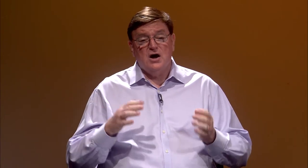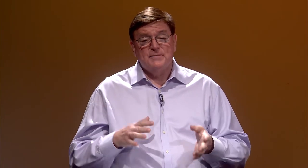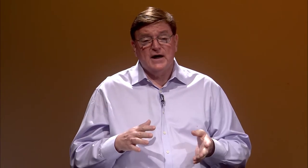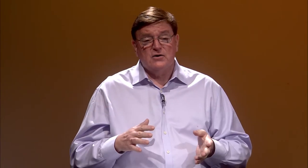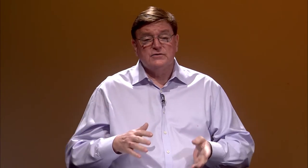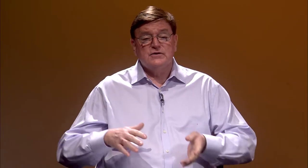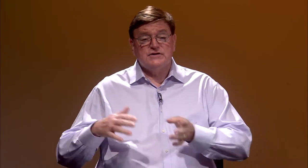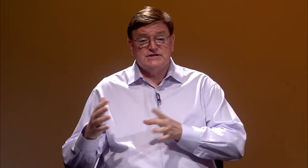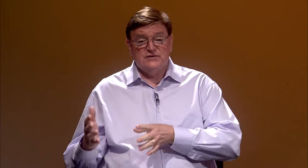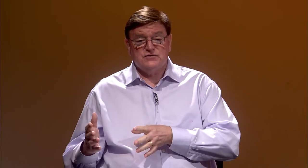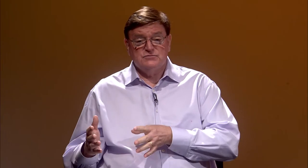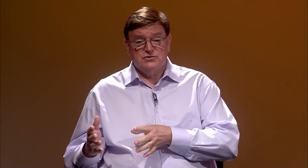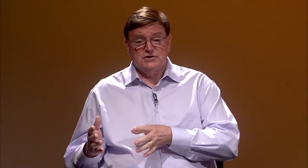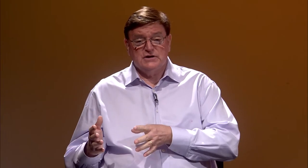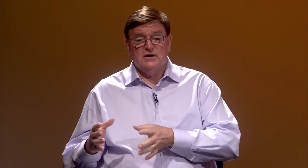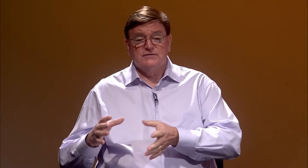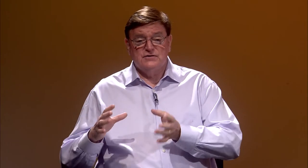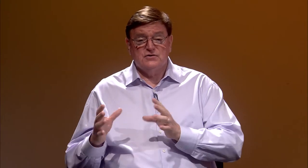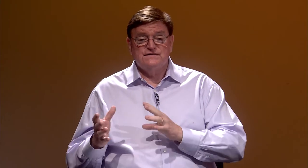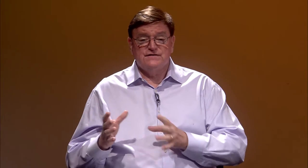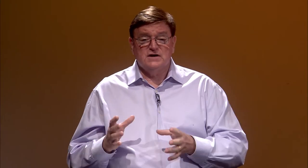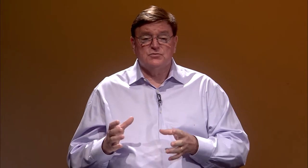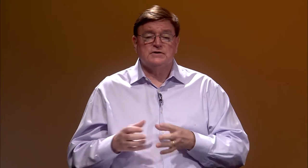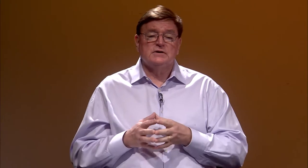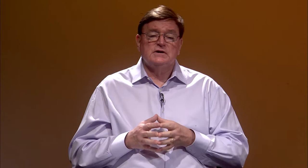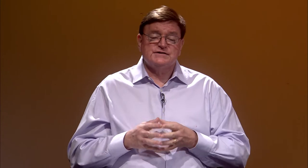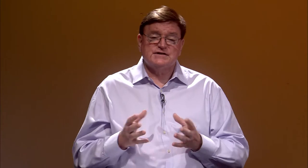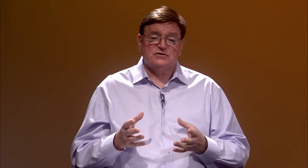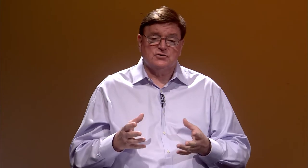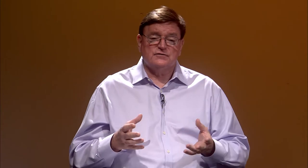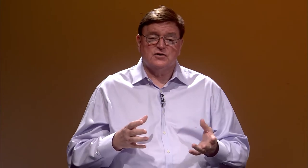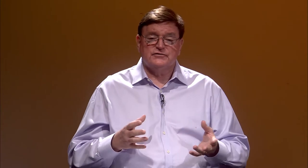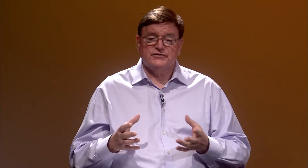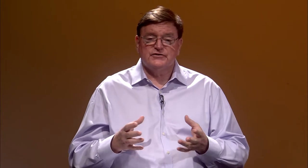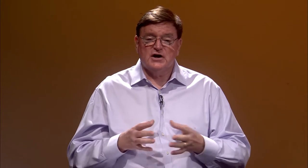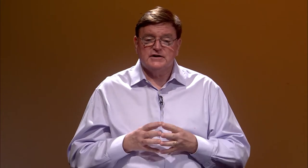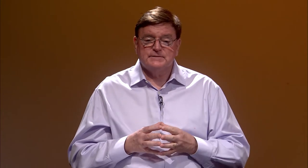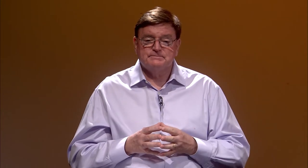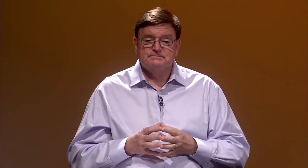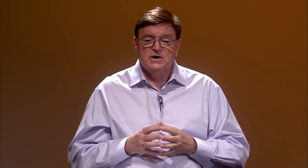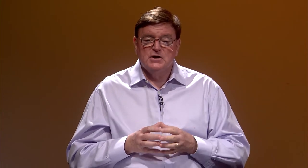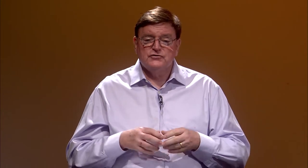about the deaf community, a very vibrant sector of our society.